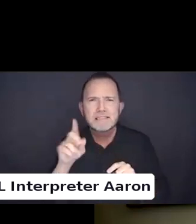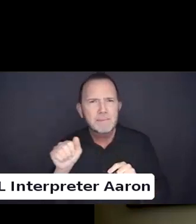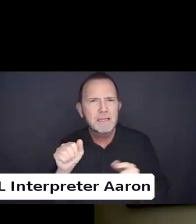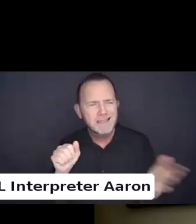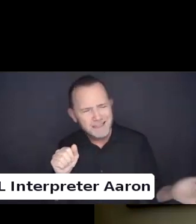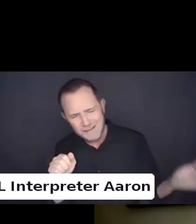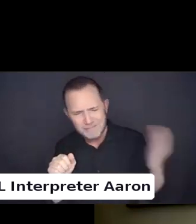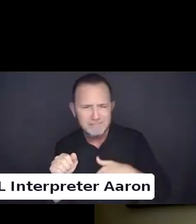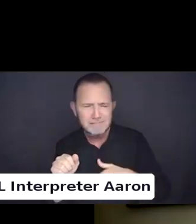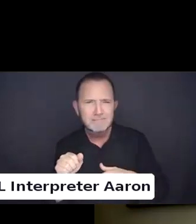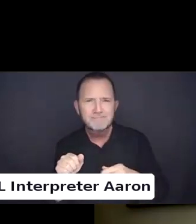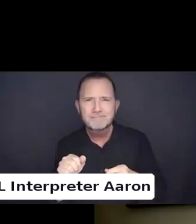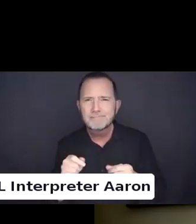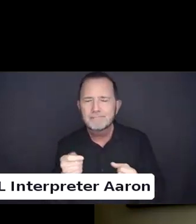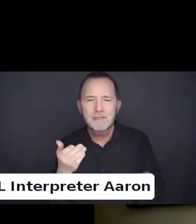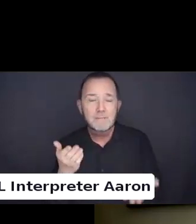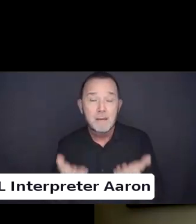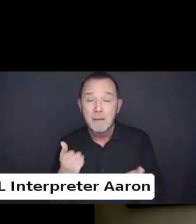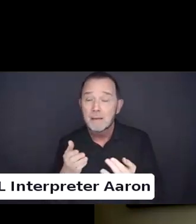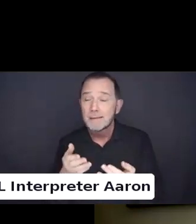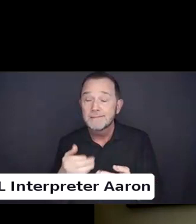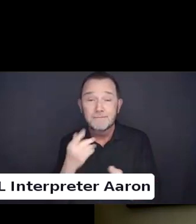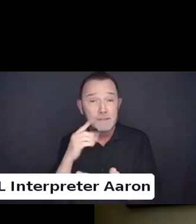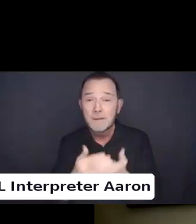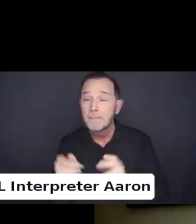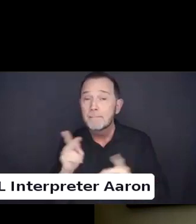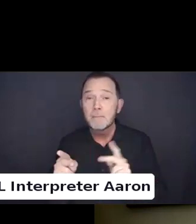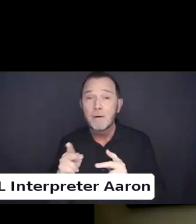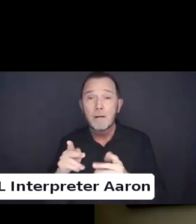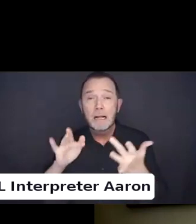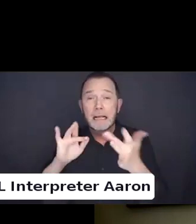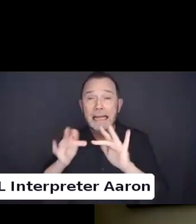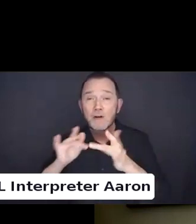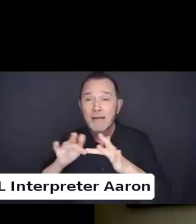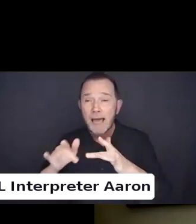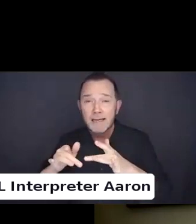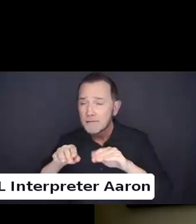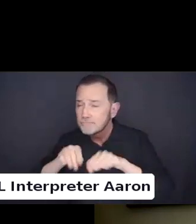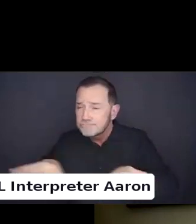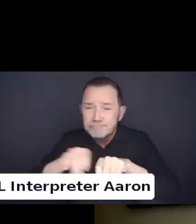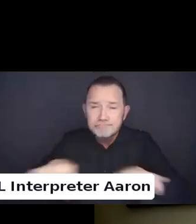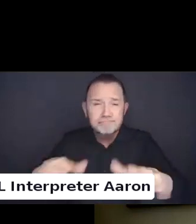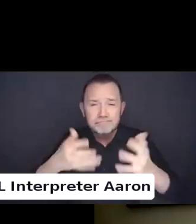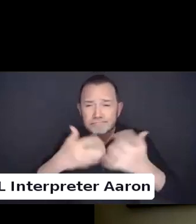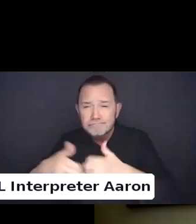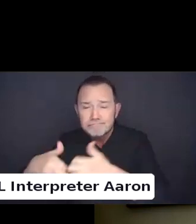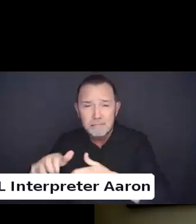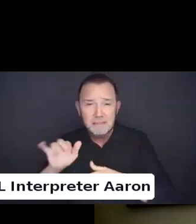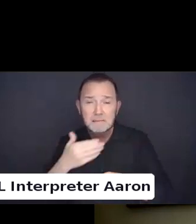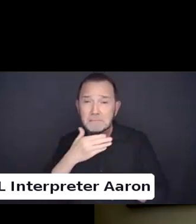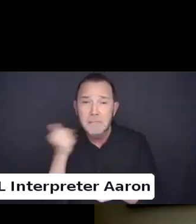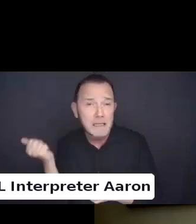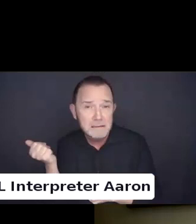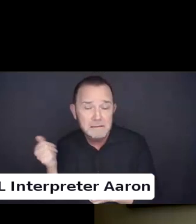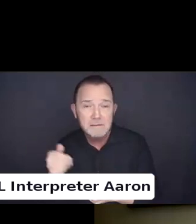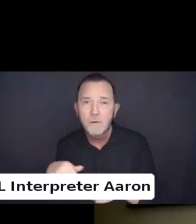Whether that is through digital organizing accessibility or continuing to be covid conscious.